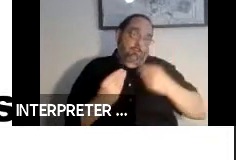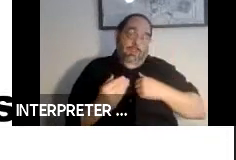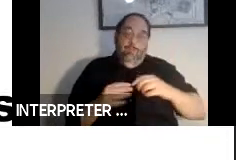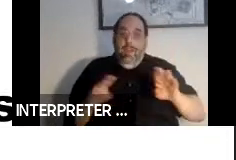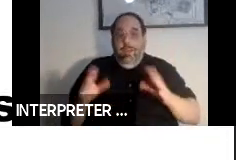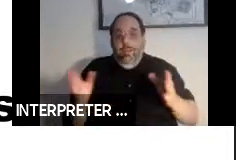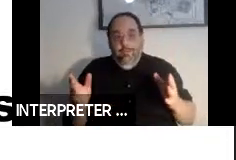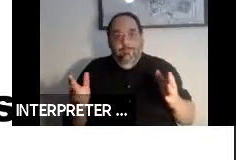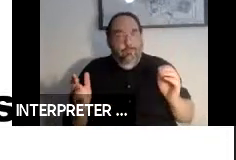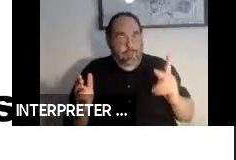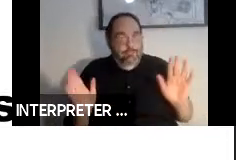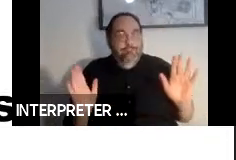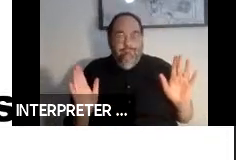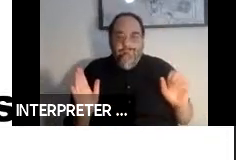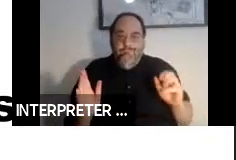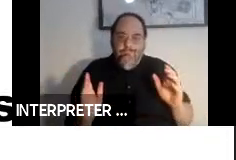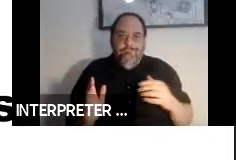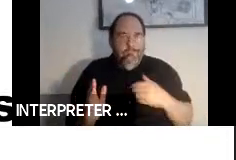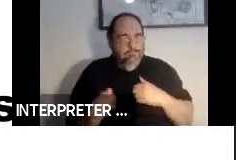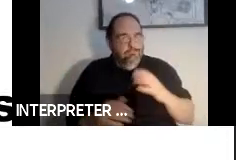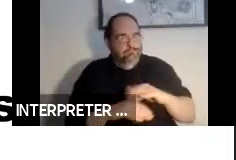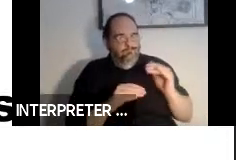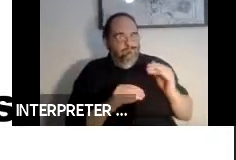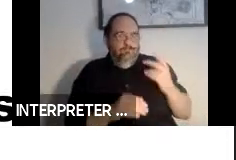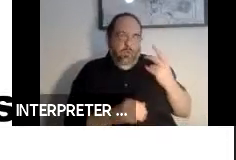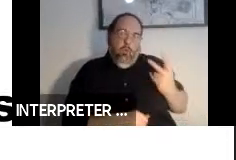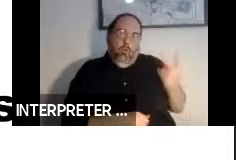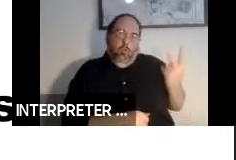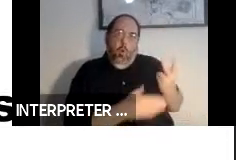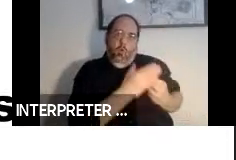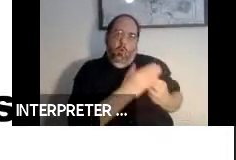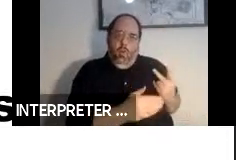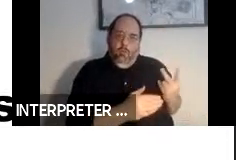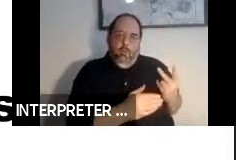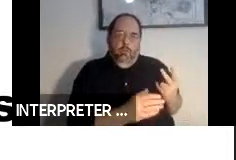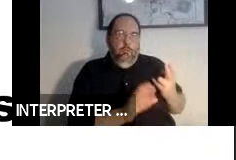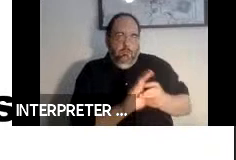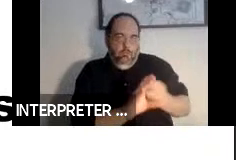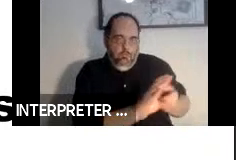After we figured out that our respective destinations and her German shepherd is laying